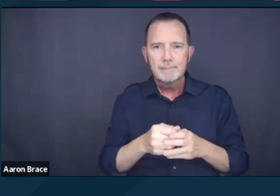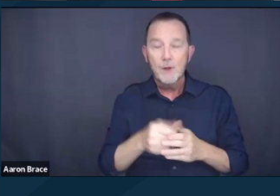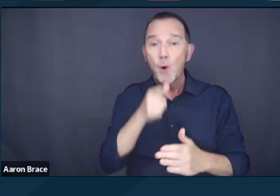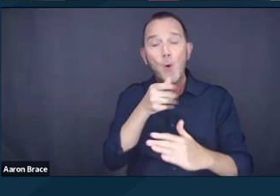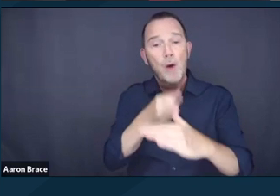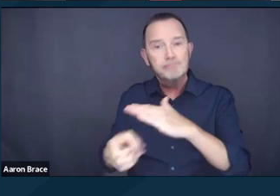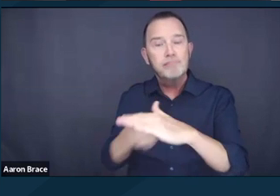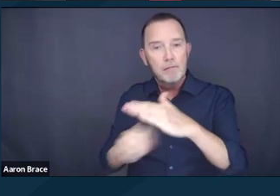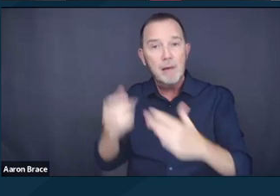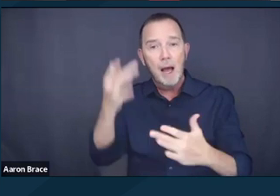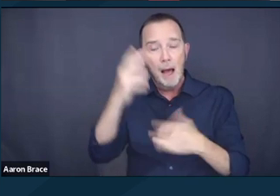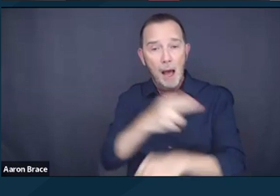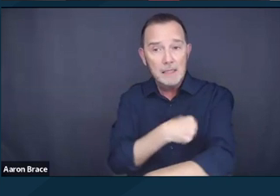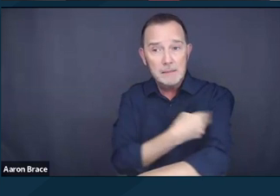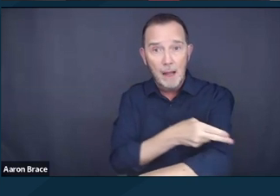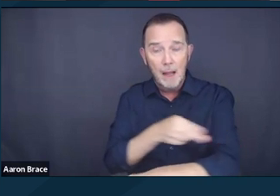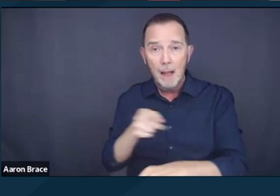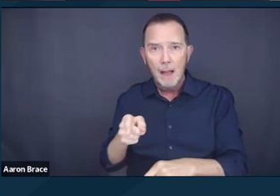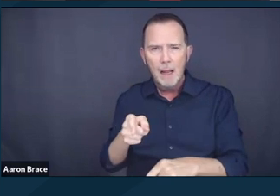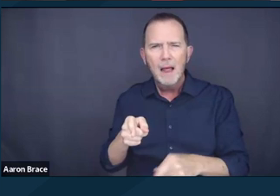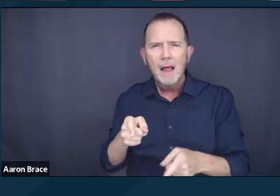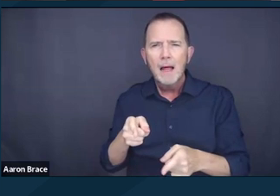occurring prior to their first instance of homelessness.